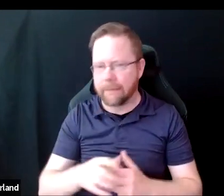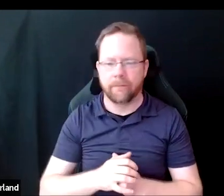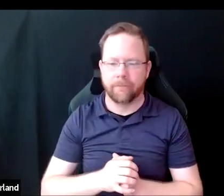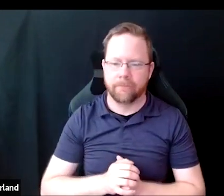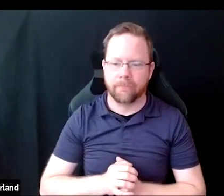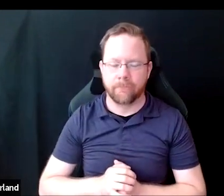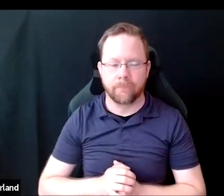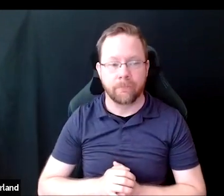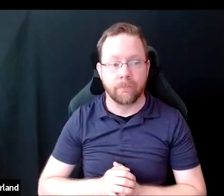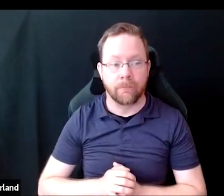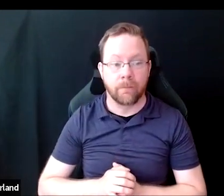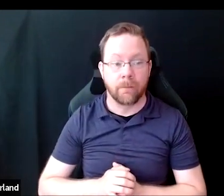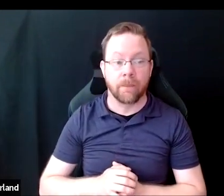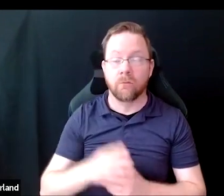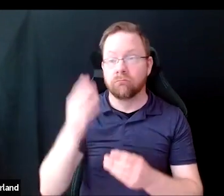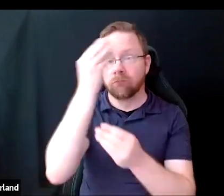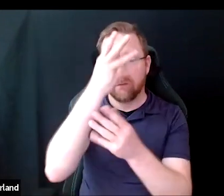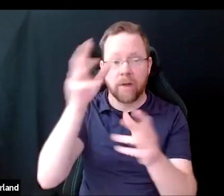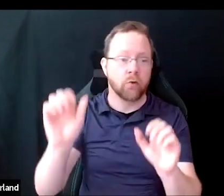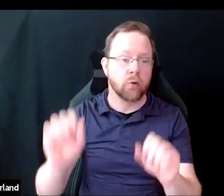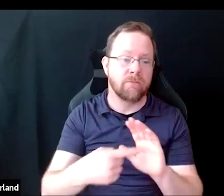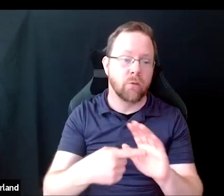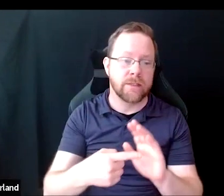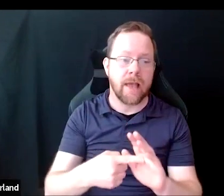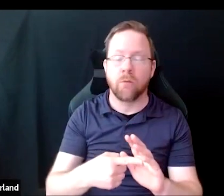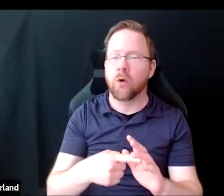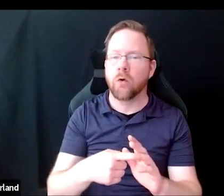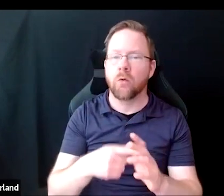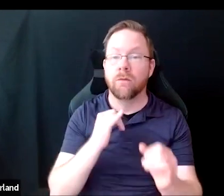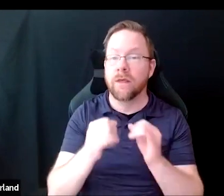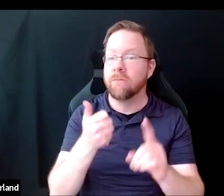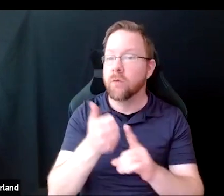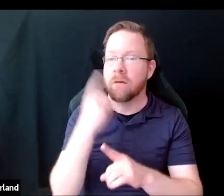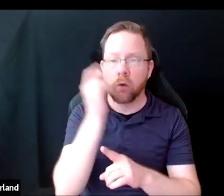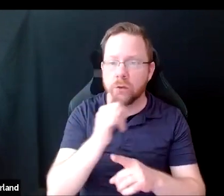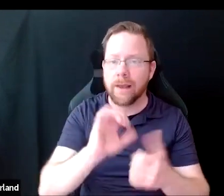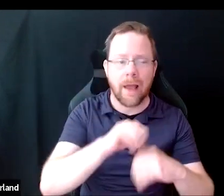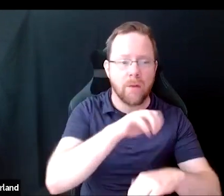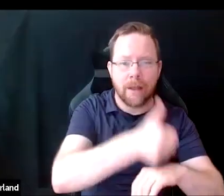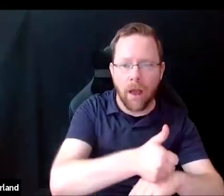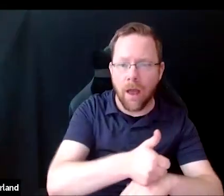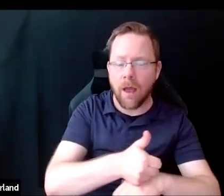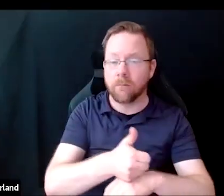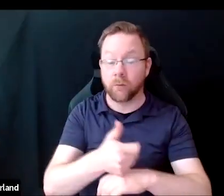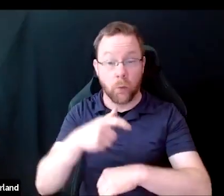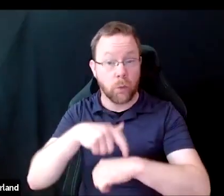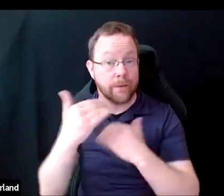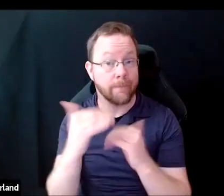This information could be, for example, the format of the interview, any time restriction or time limits, whether the interviewee